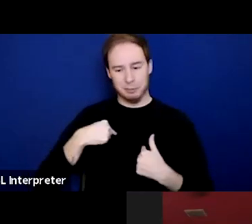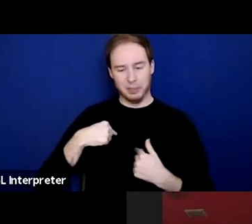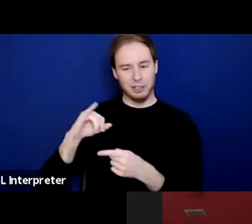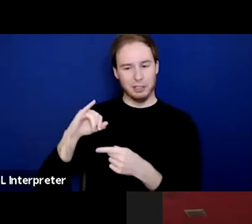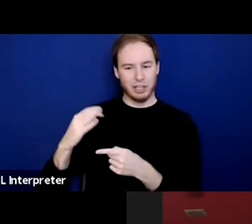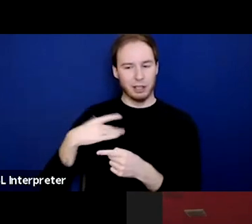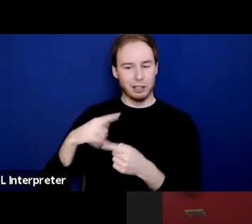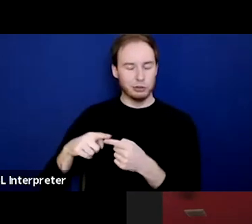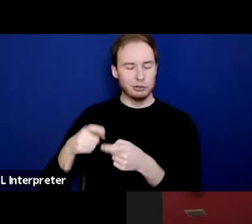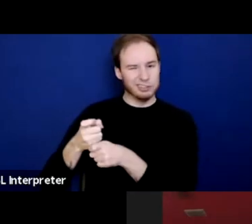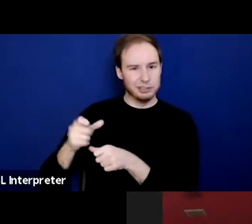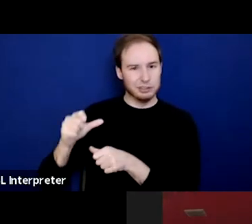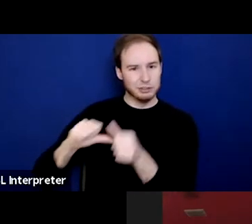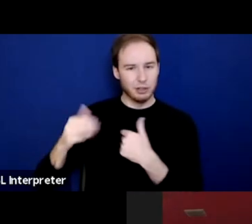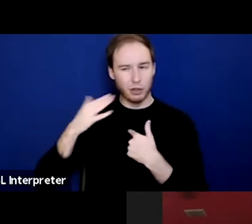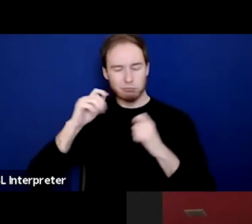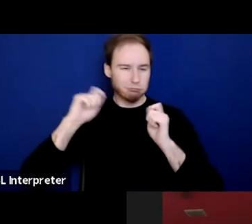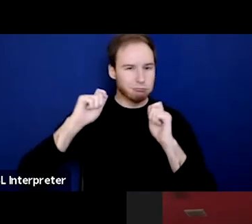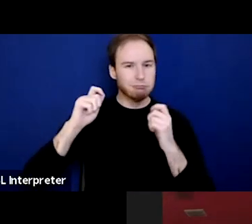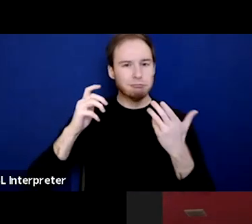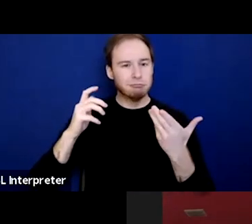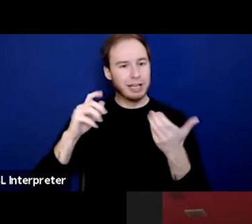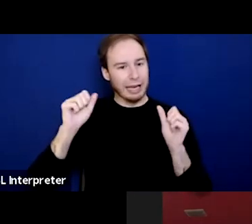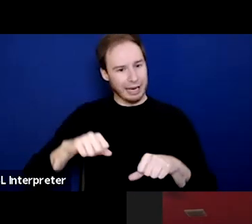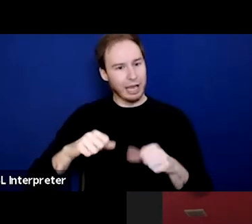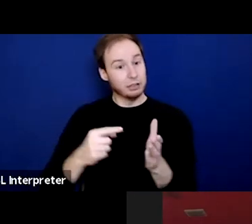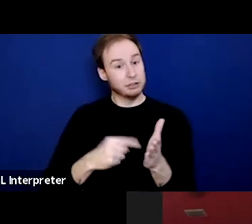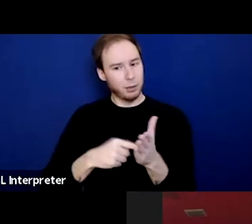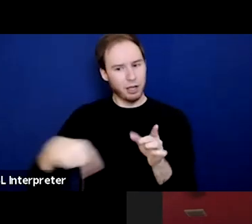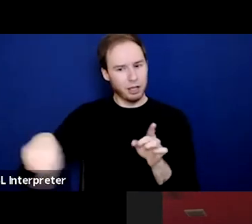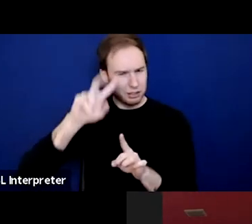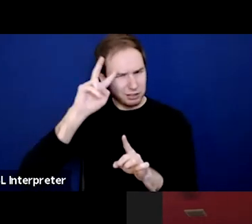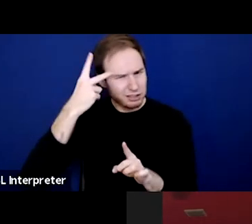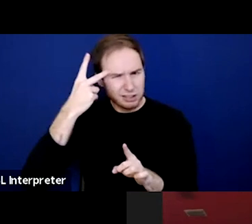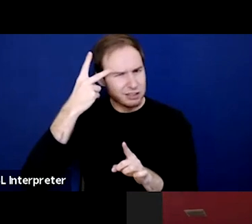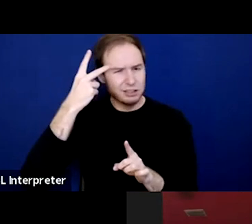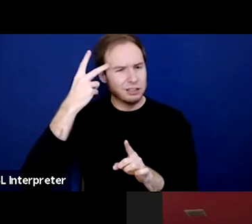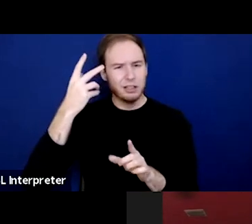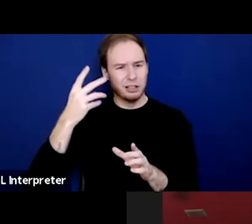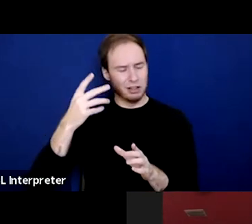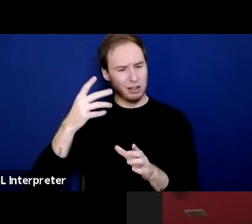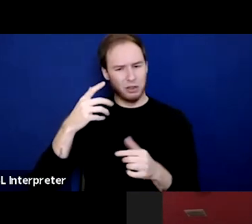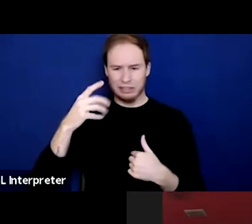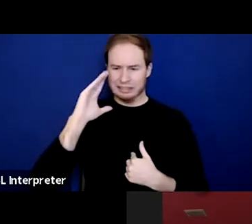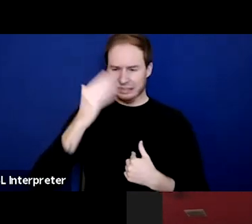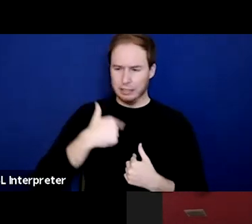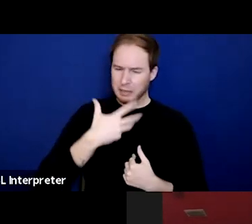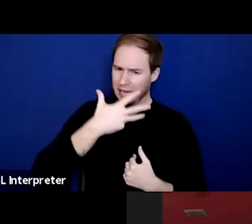being very expressive people and how sometimes that could be misunderstood as someone who is angry or frustrated,